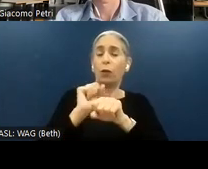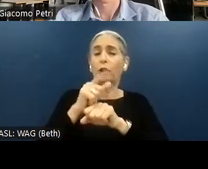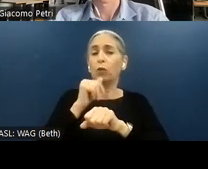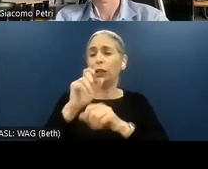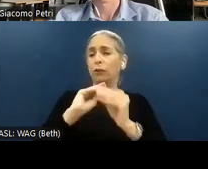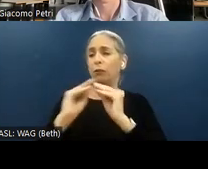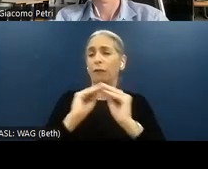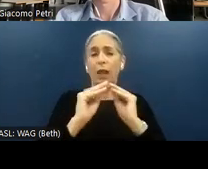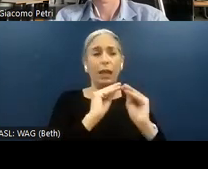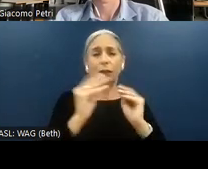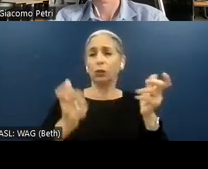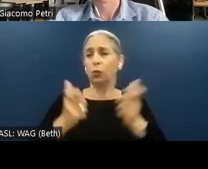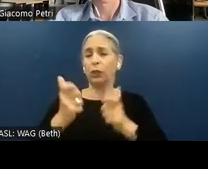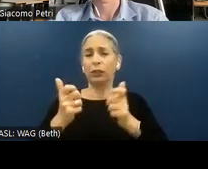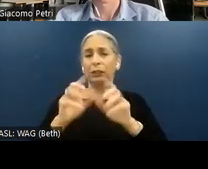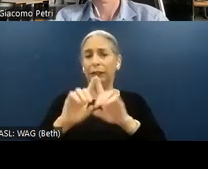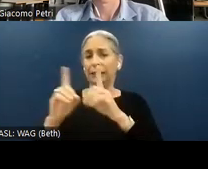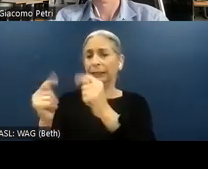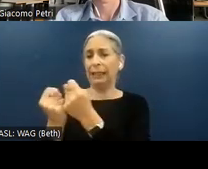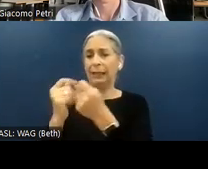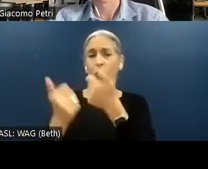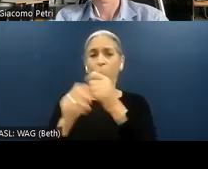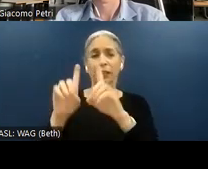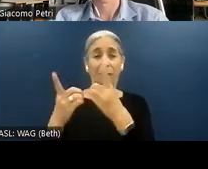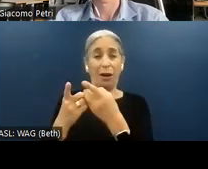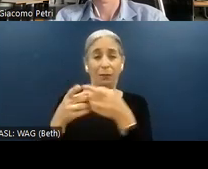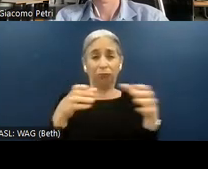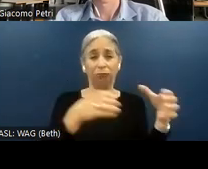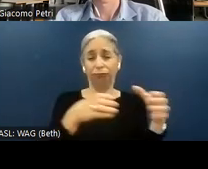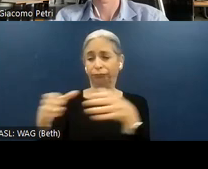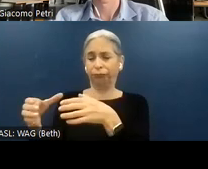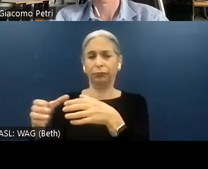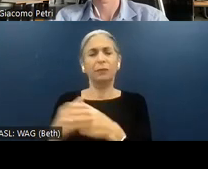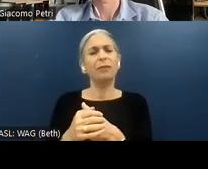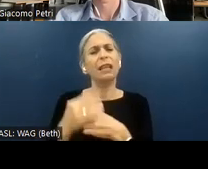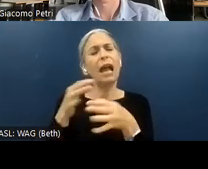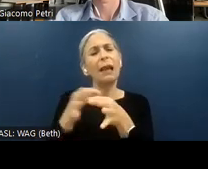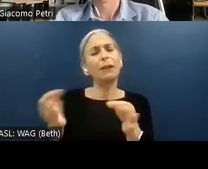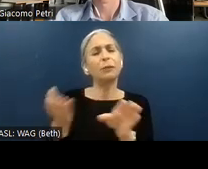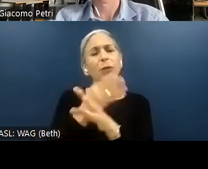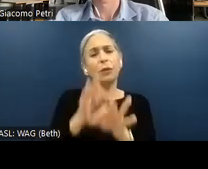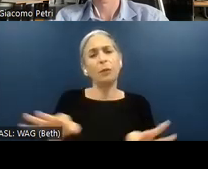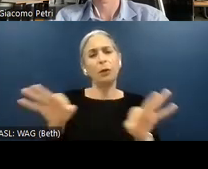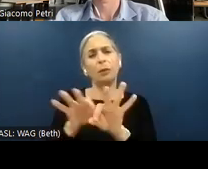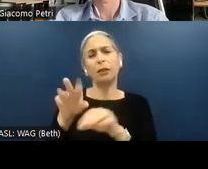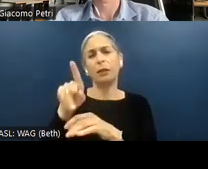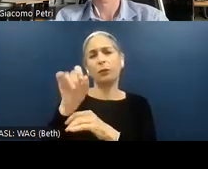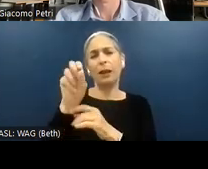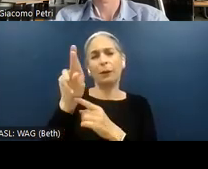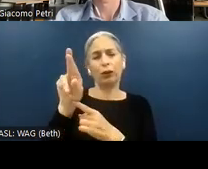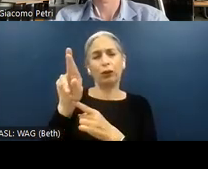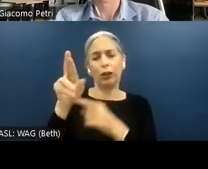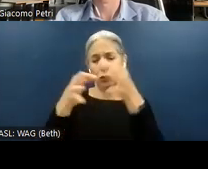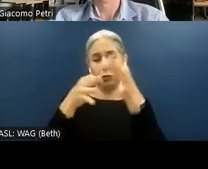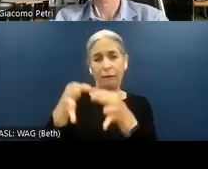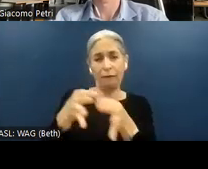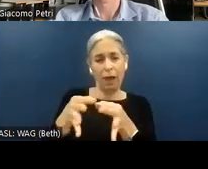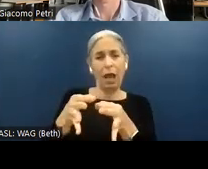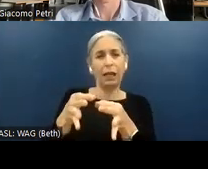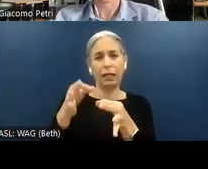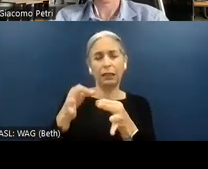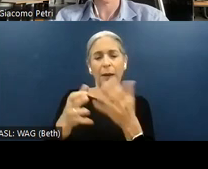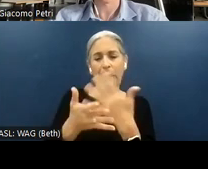I mentioned before the importance of parameters to define a prioritization. Two parameters